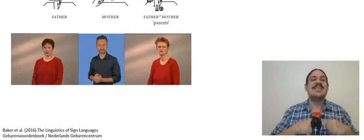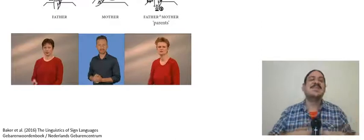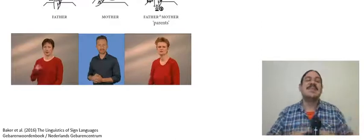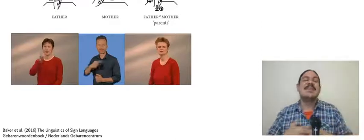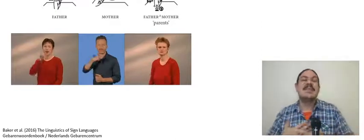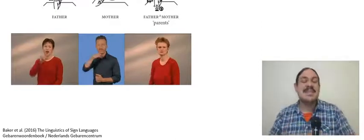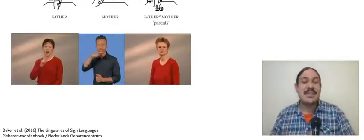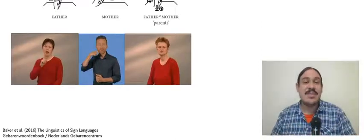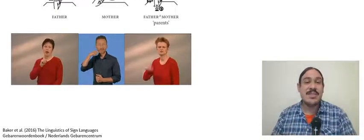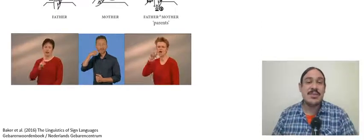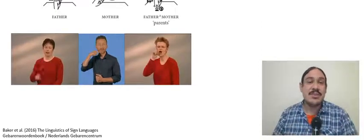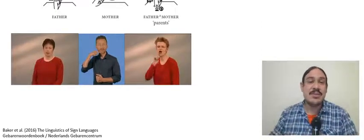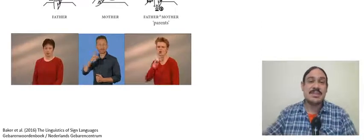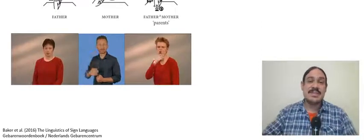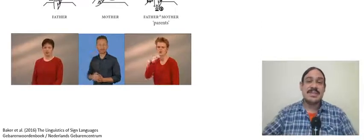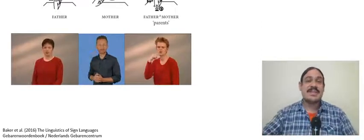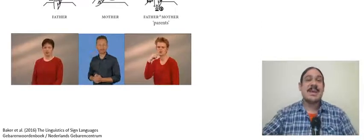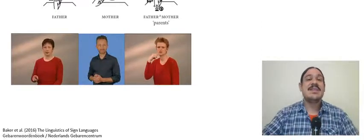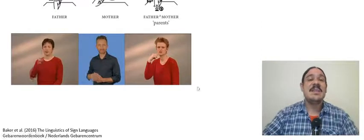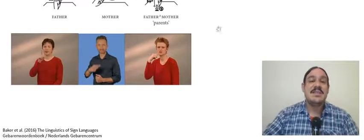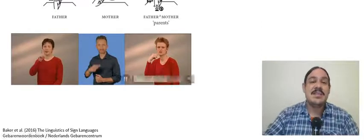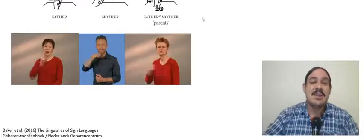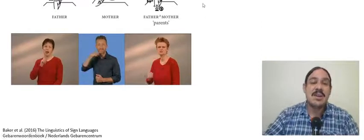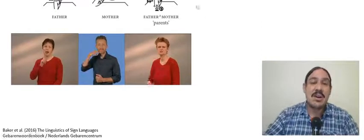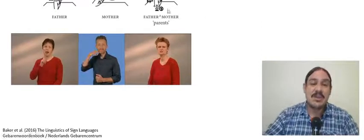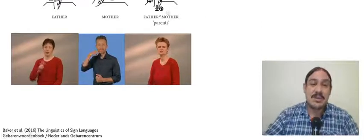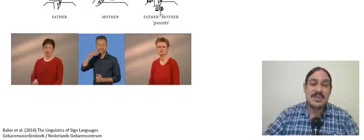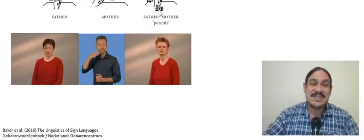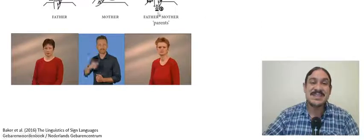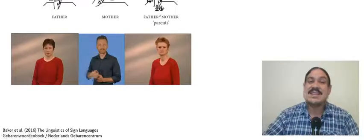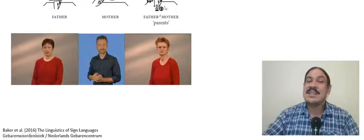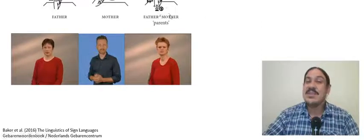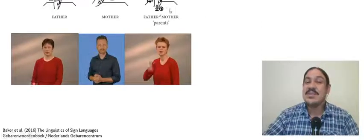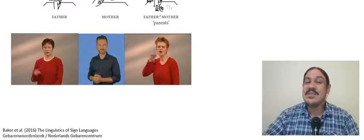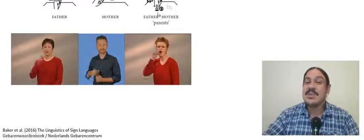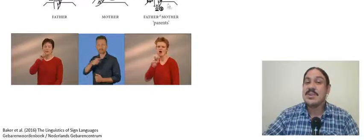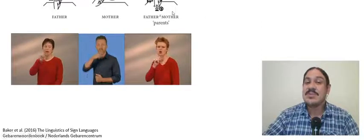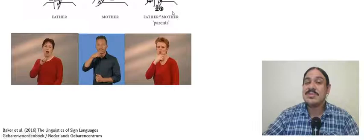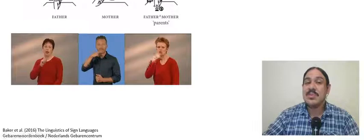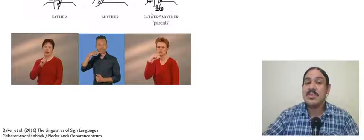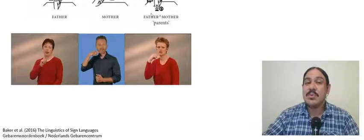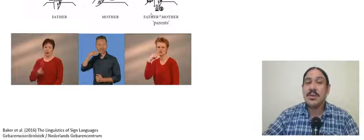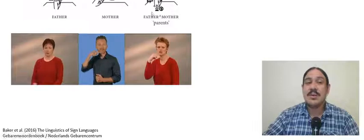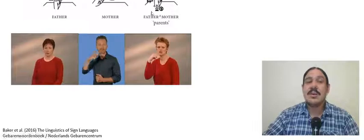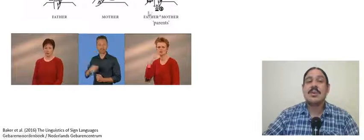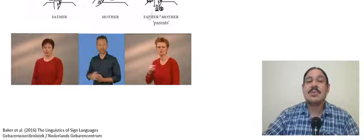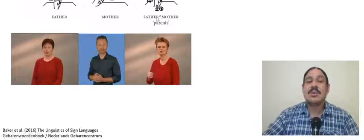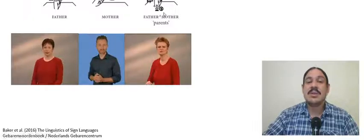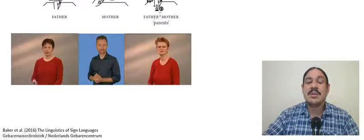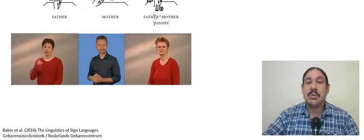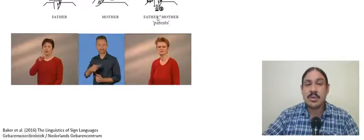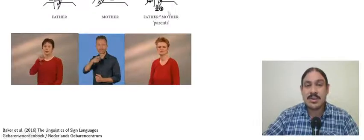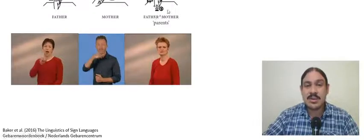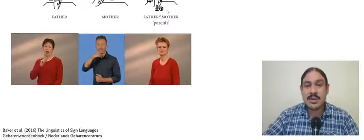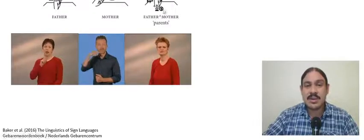could be the head a father is the kind of parent but mother is also a kind of parent we